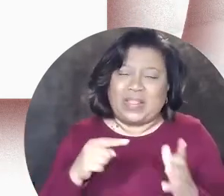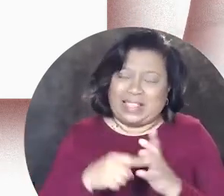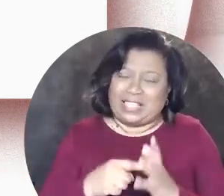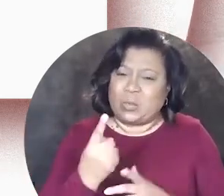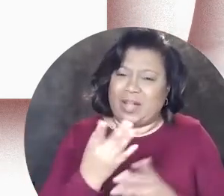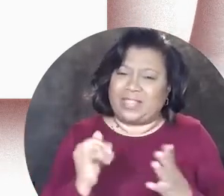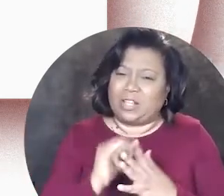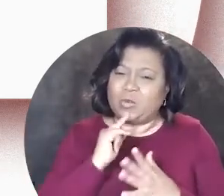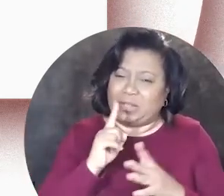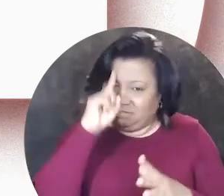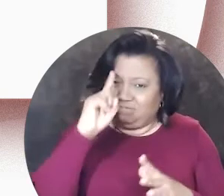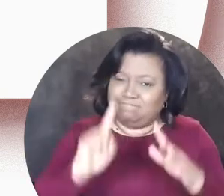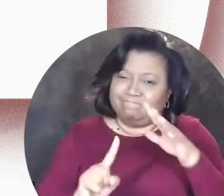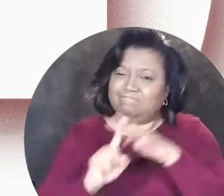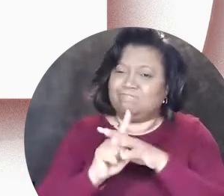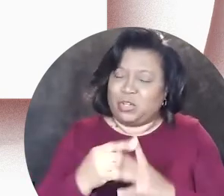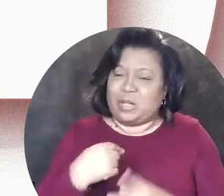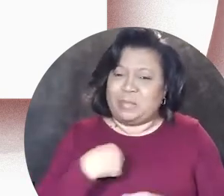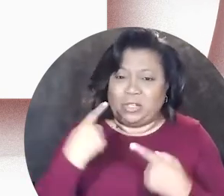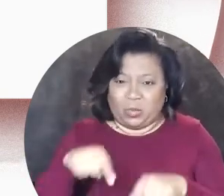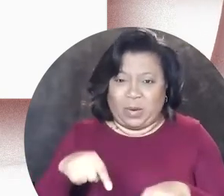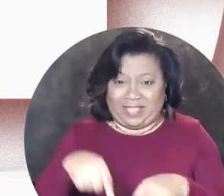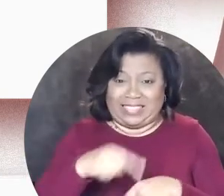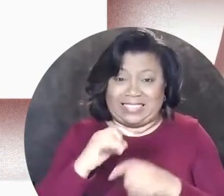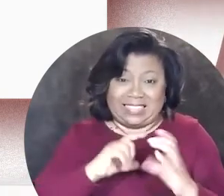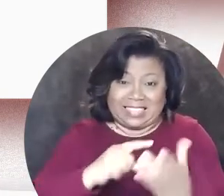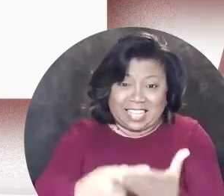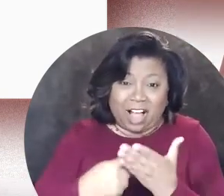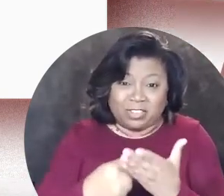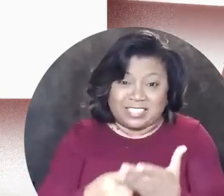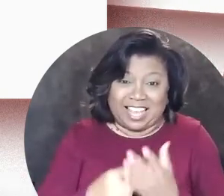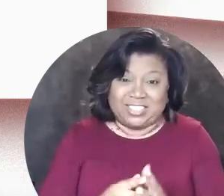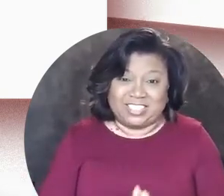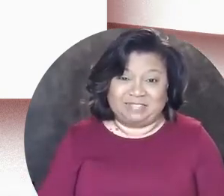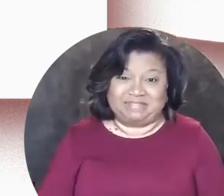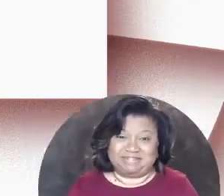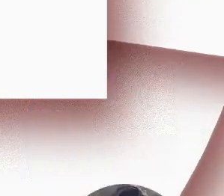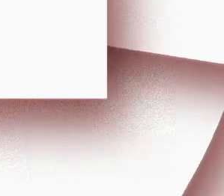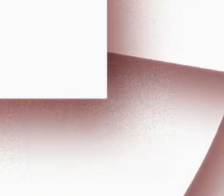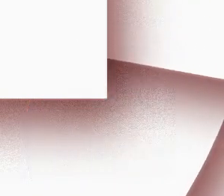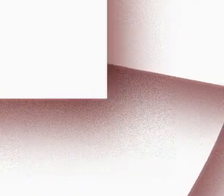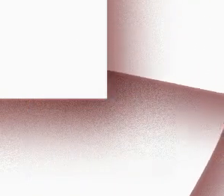so that's one of the things that really stood out to me during that conversation